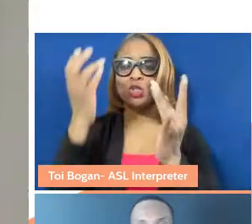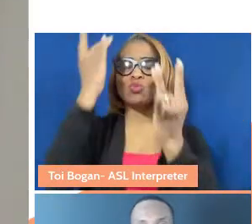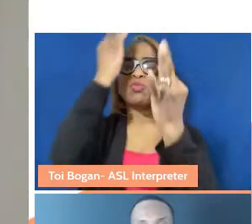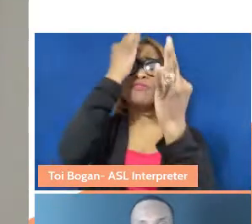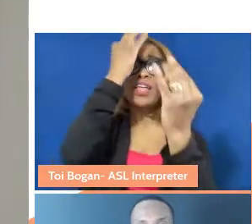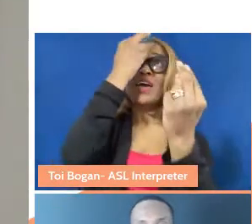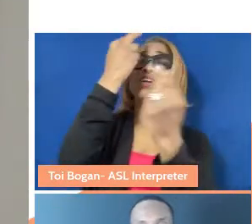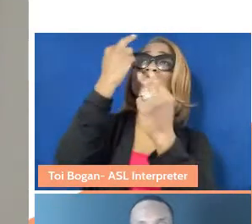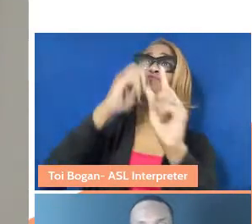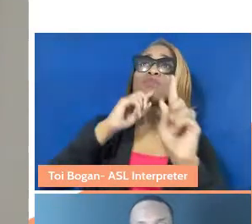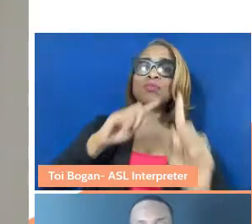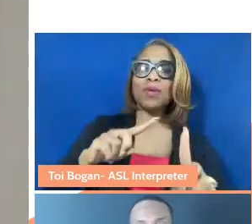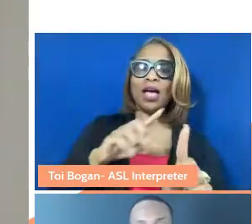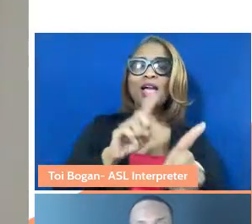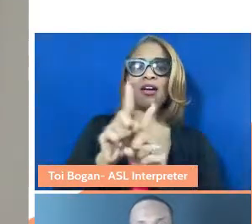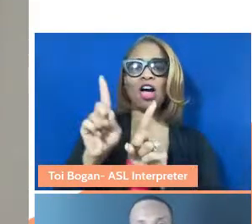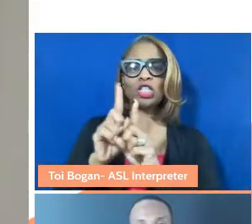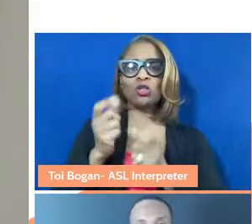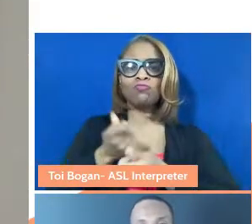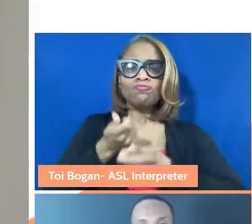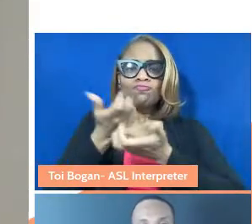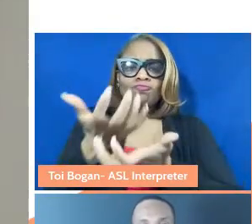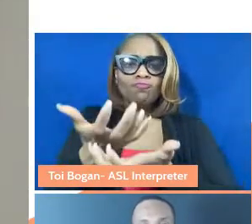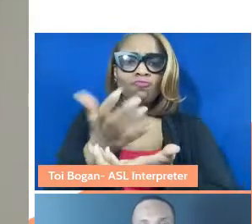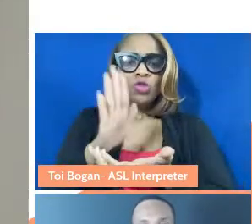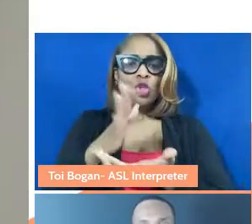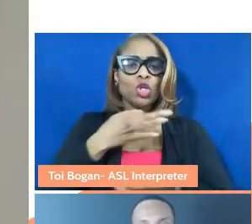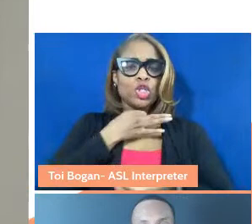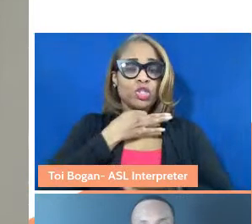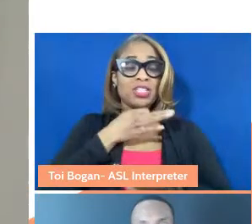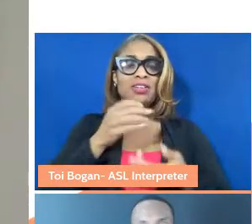respond and express your curiosity in the chat as you listen in.